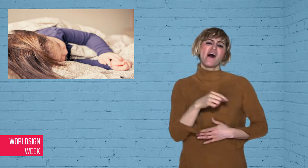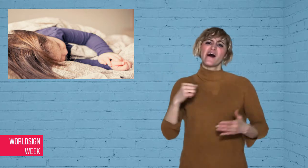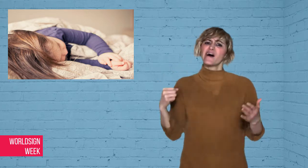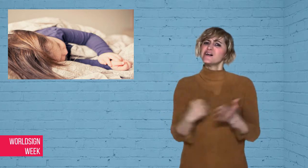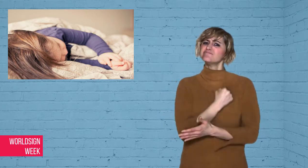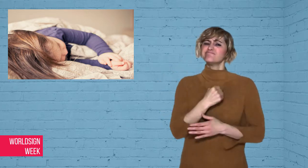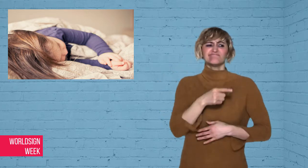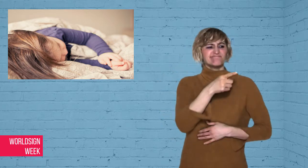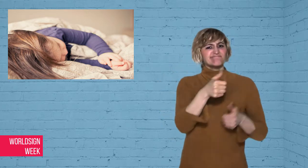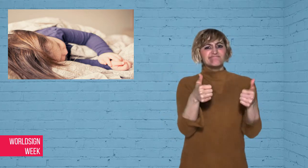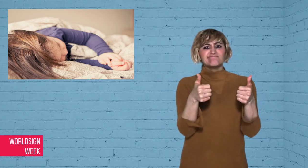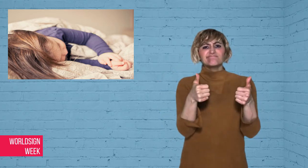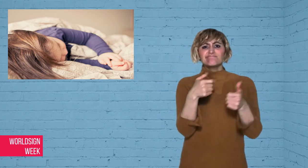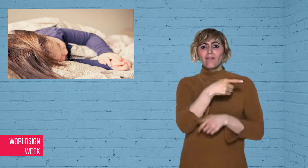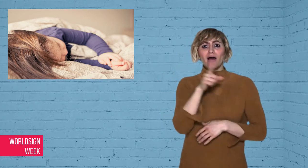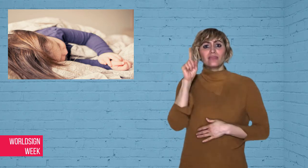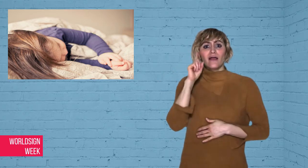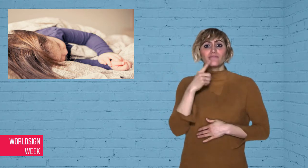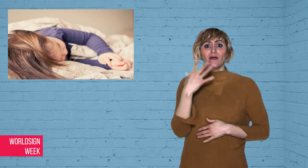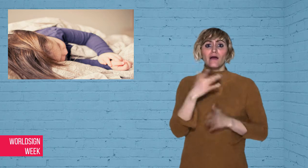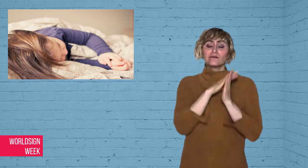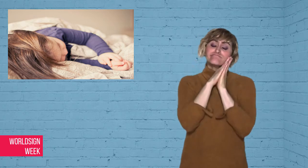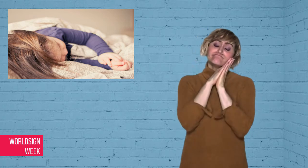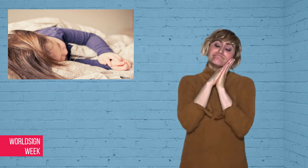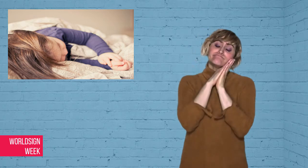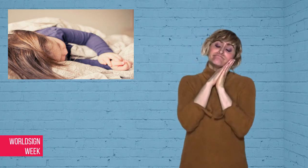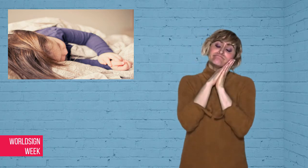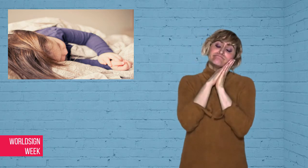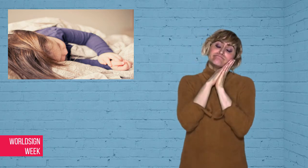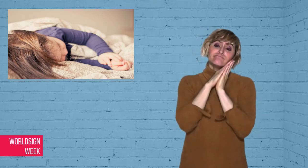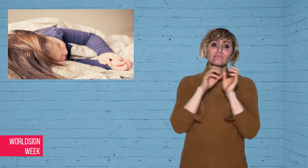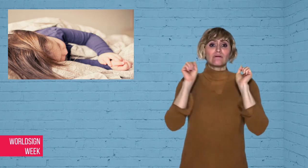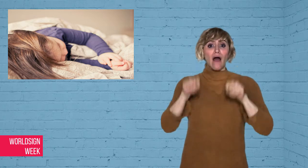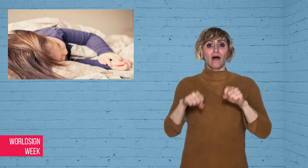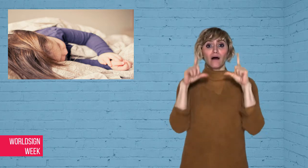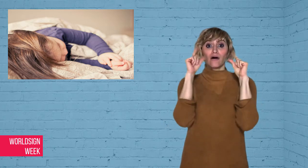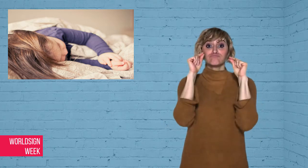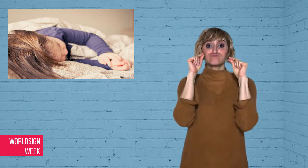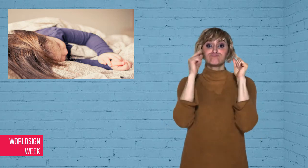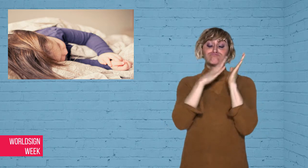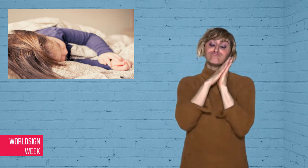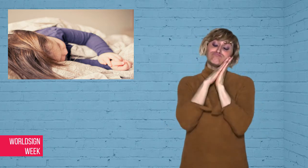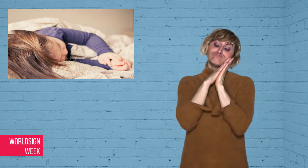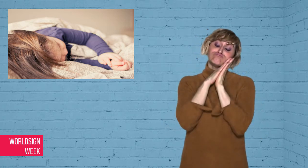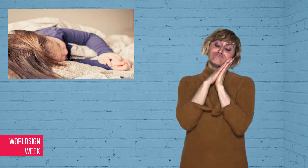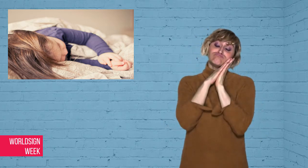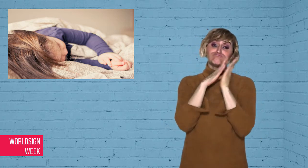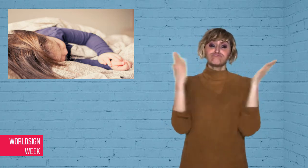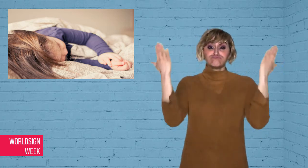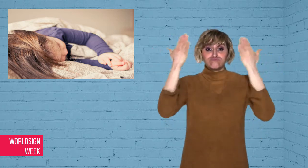or hard-of-hearing people that they are